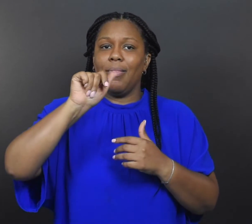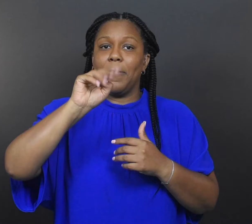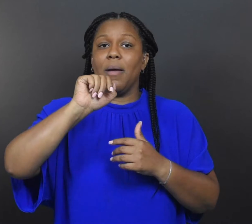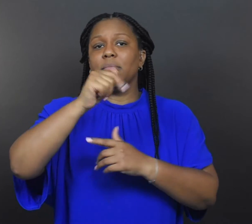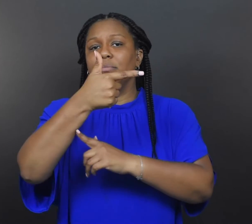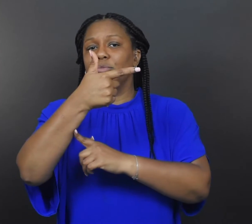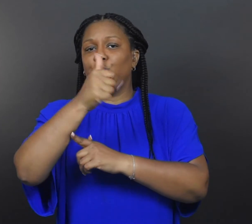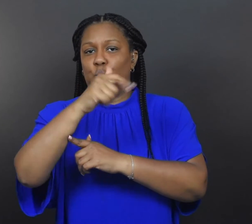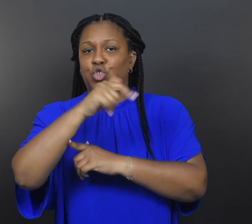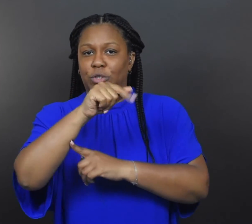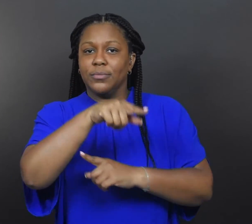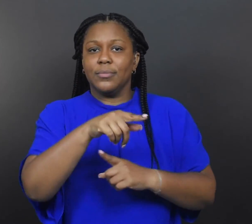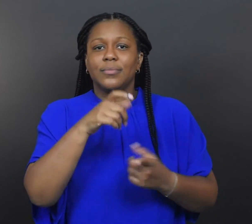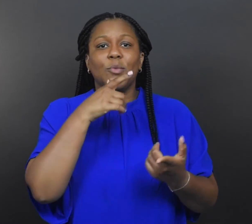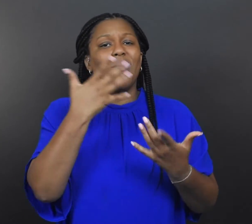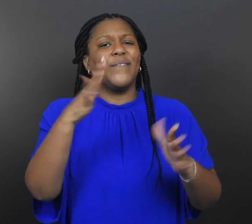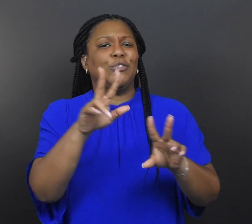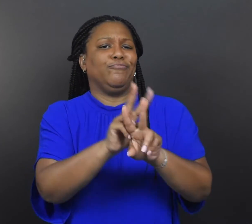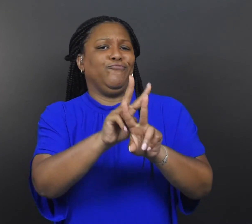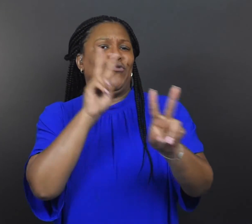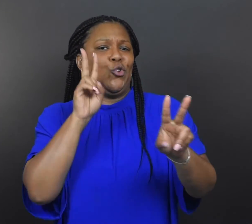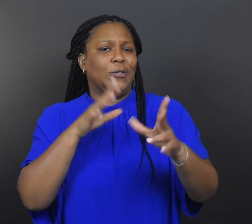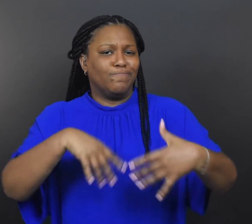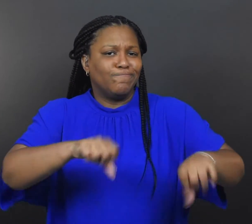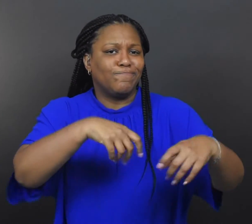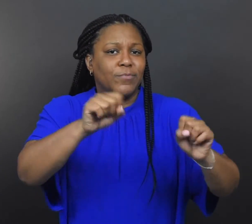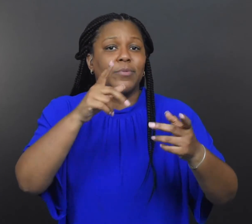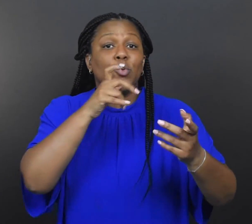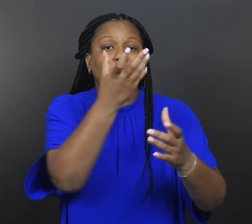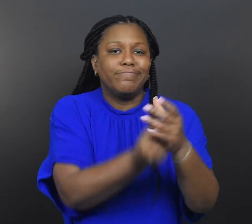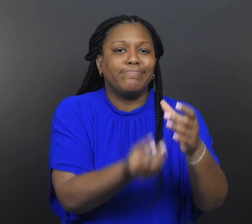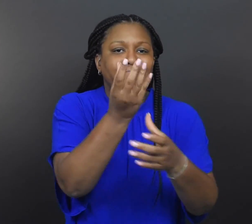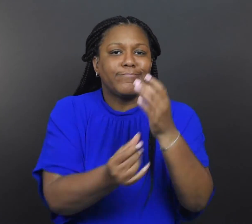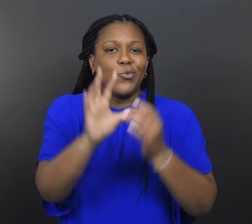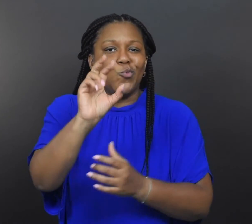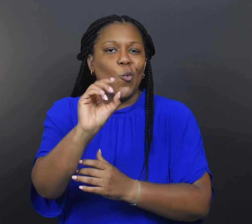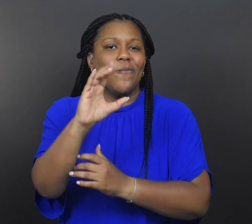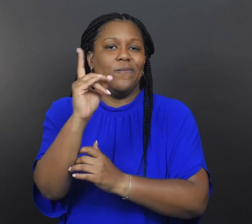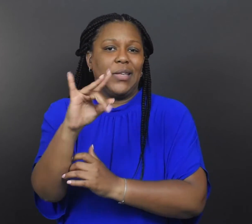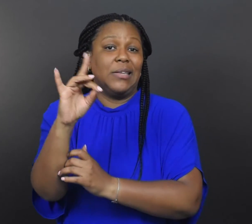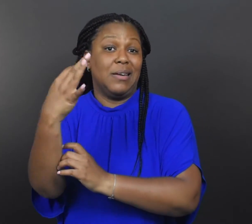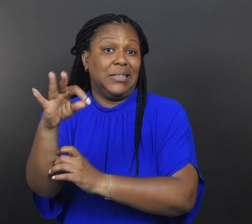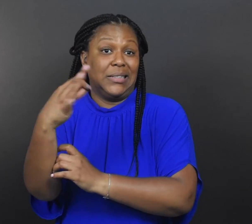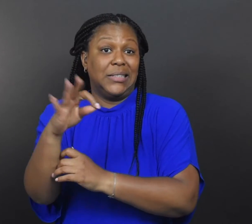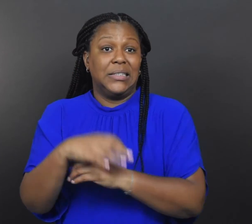died from COVID-19.